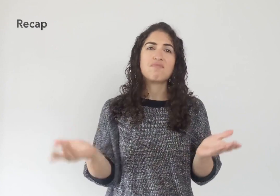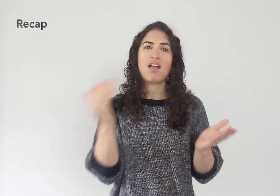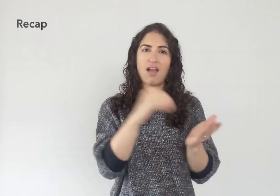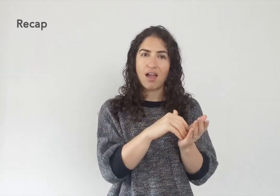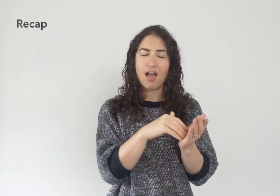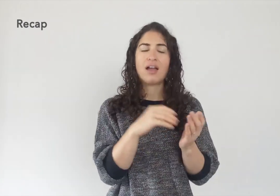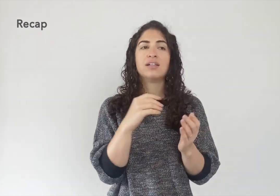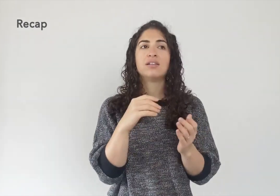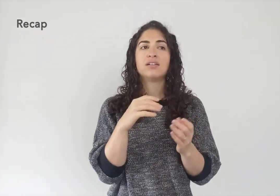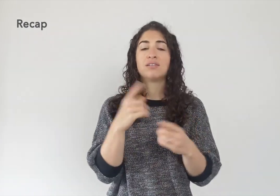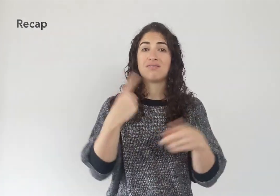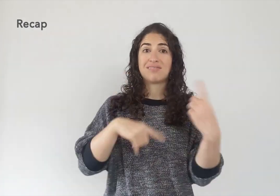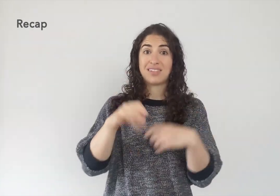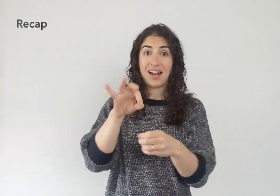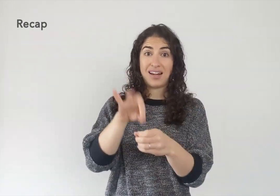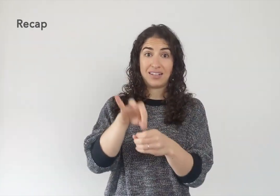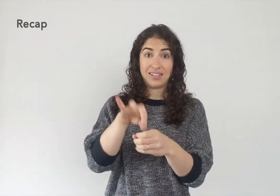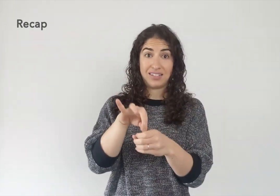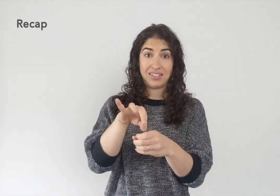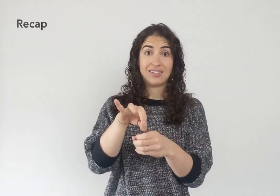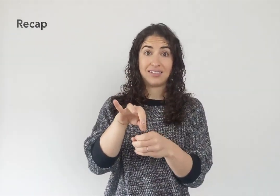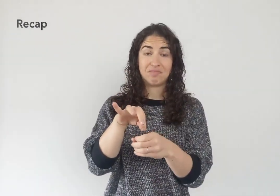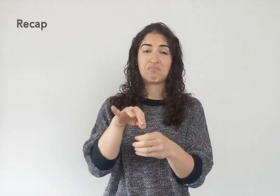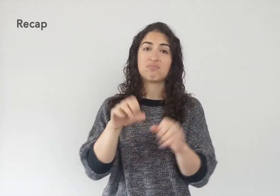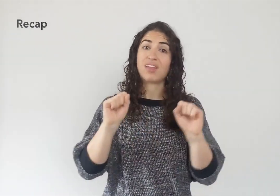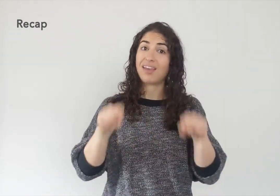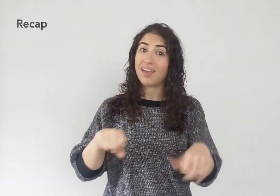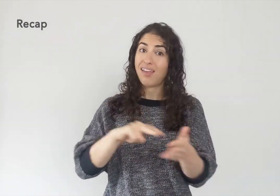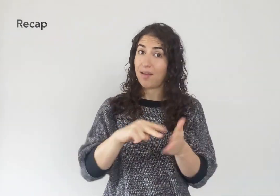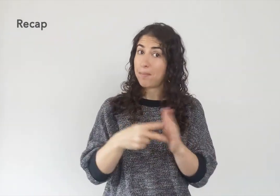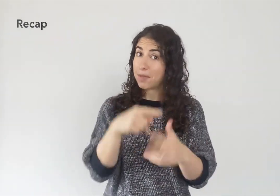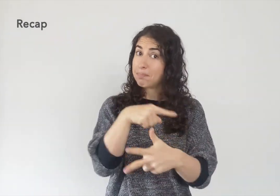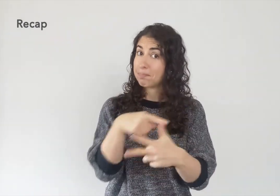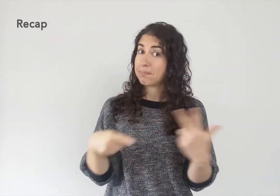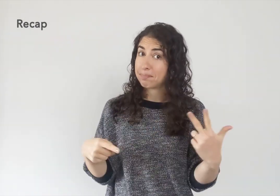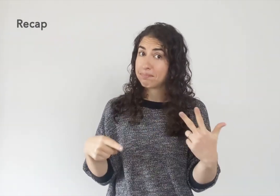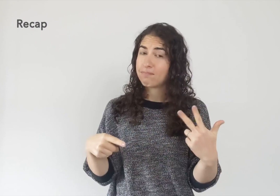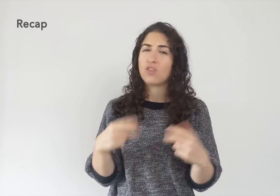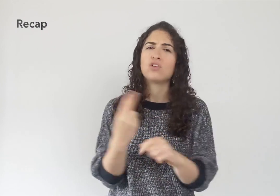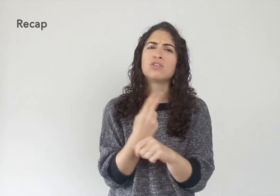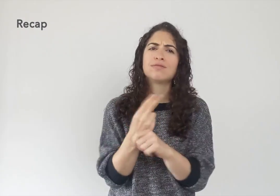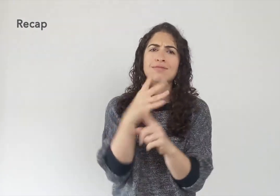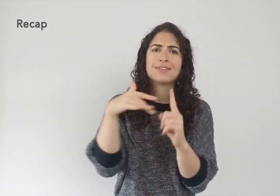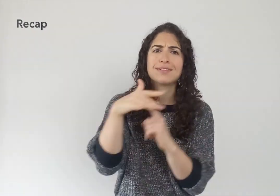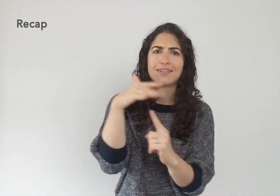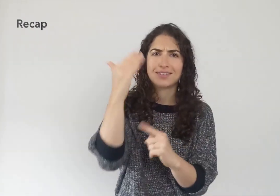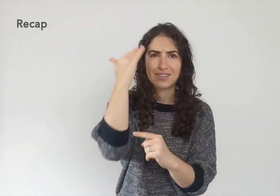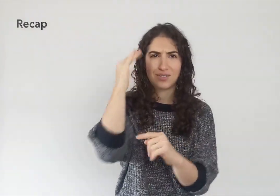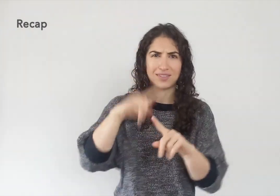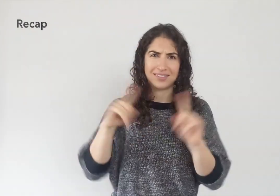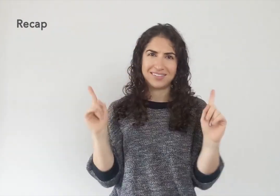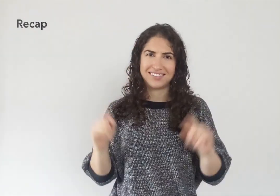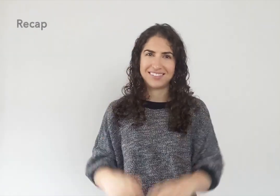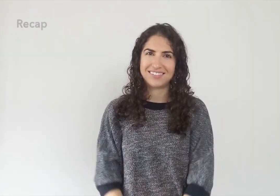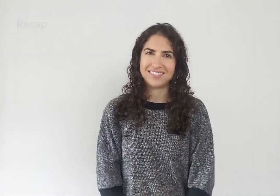So again, the sign like this can mean any of the three, and you'll use context to know the difference.